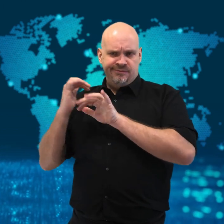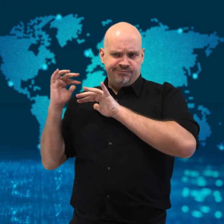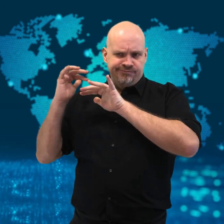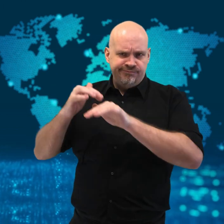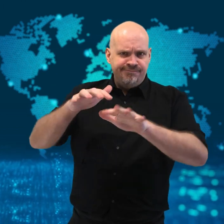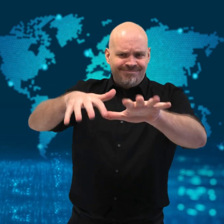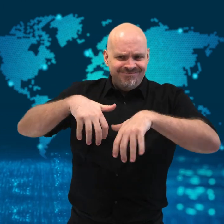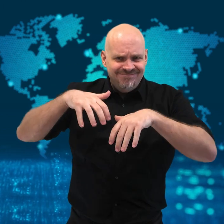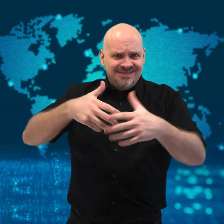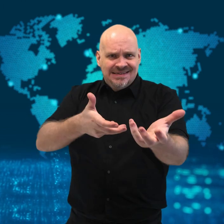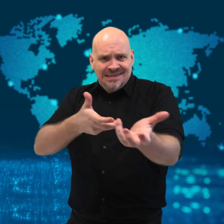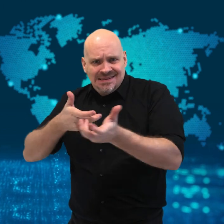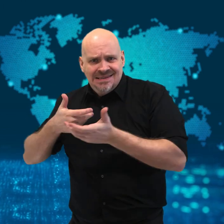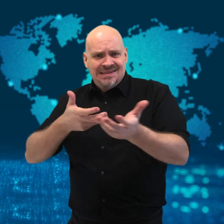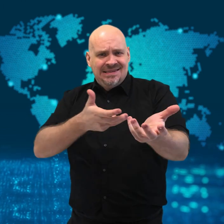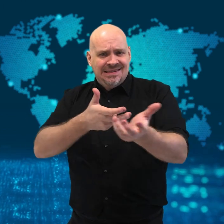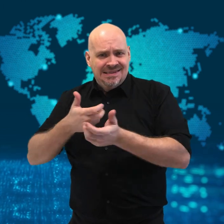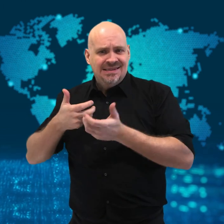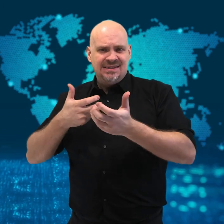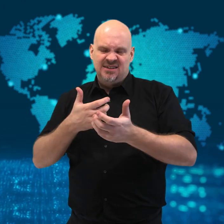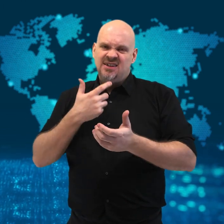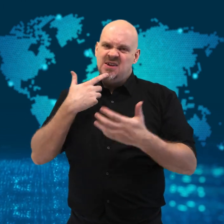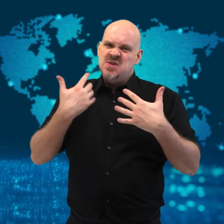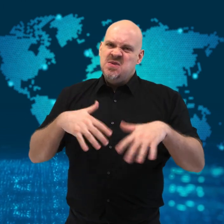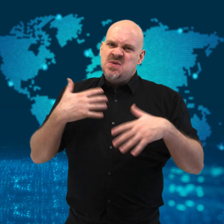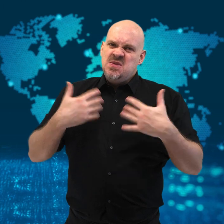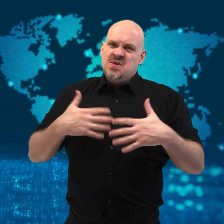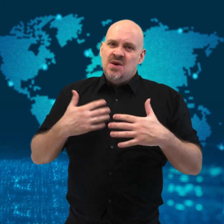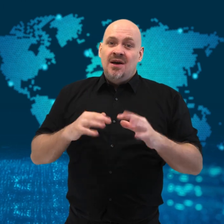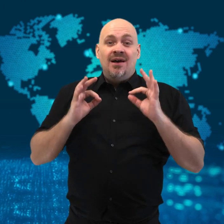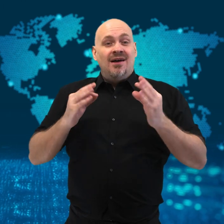is still mangled and stuck.